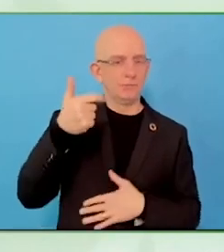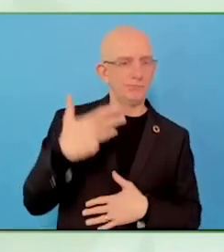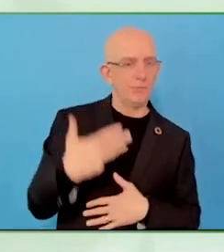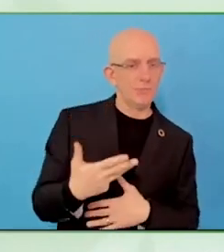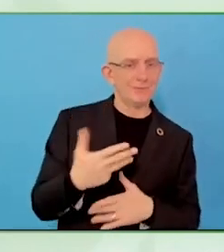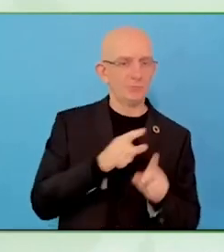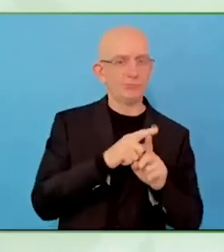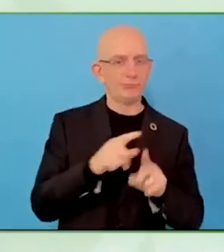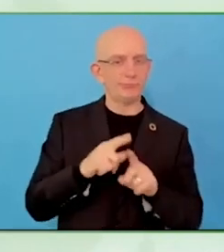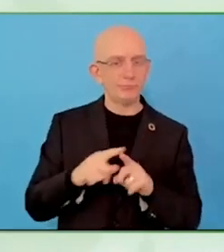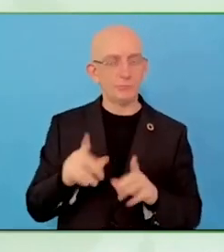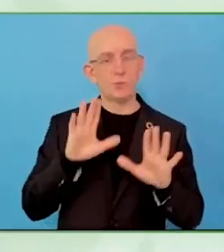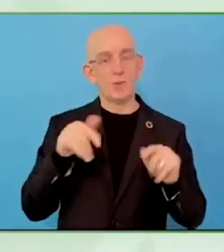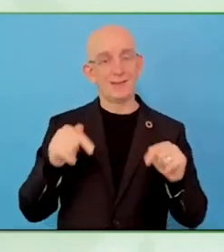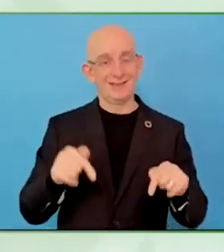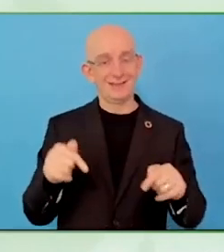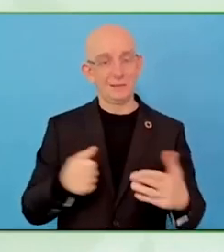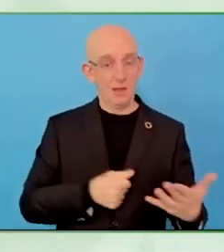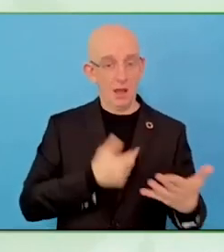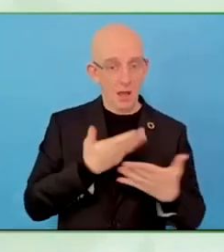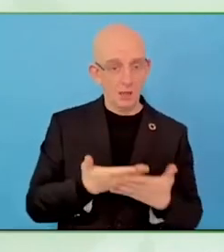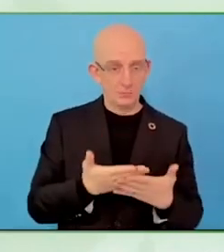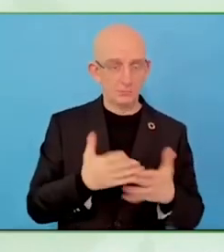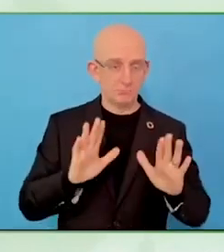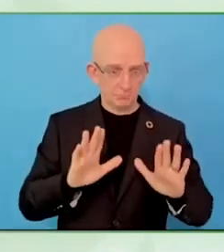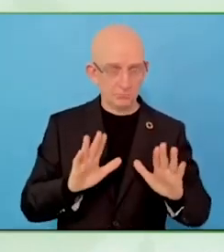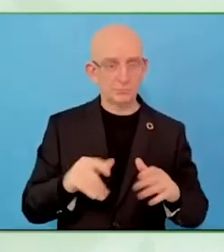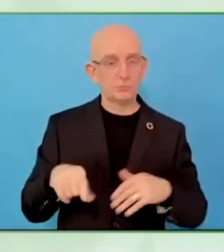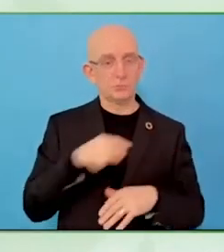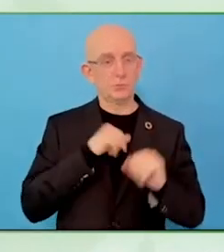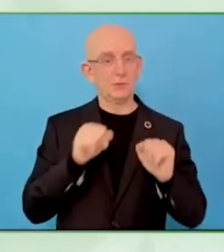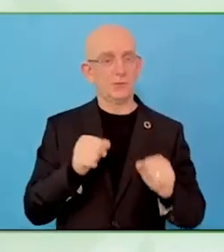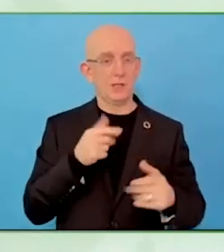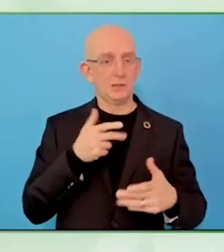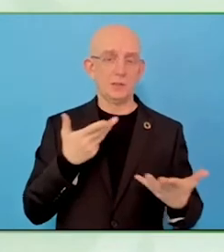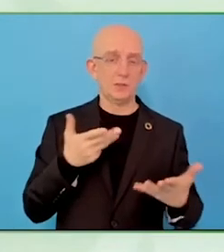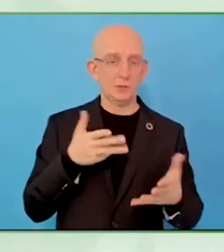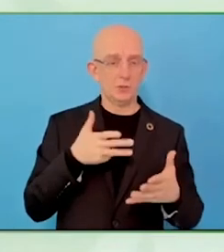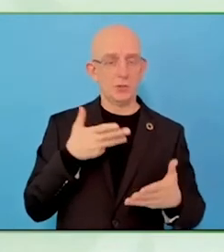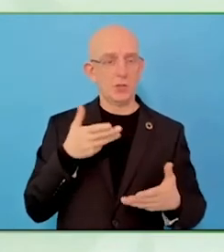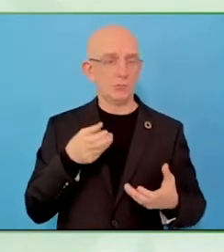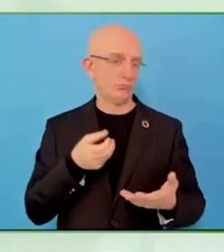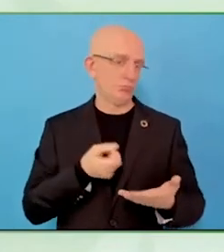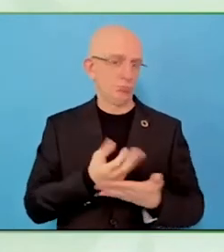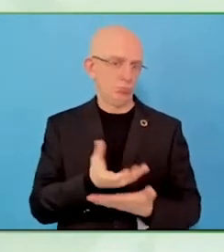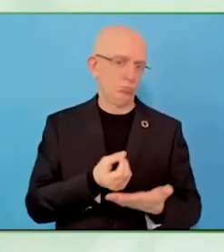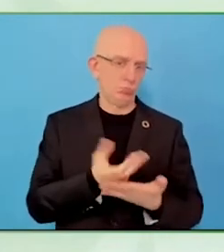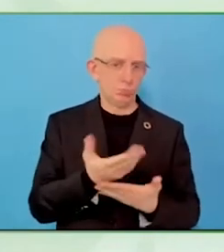Bank, people have been suffering every day, there are attacks all the time going on.